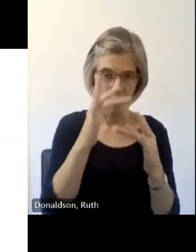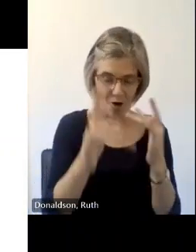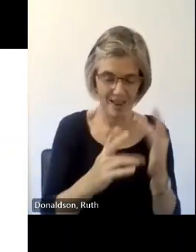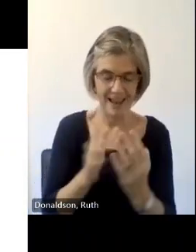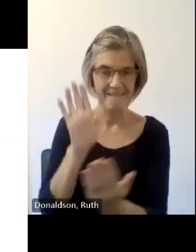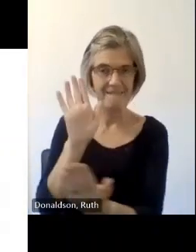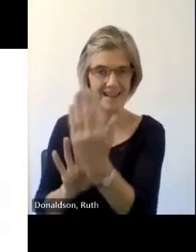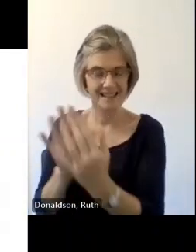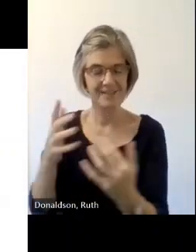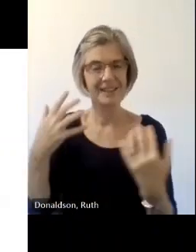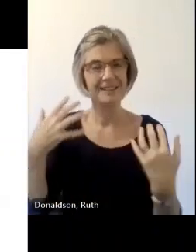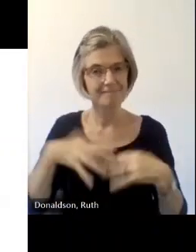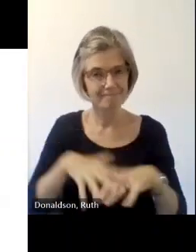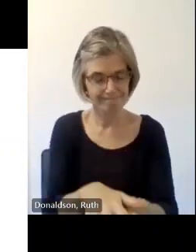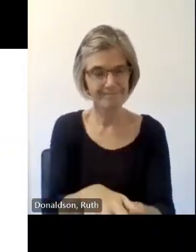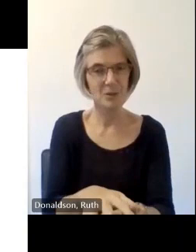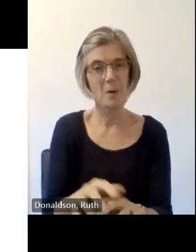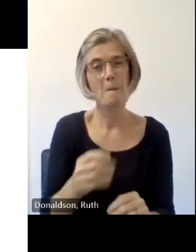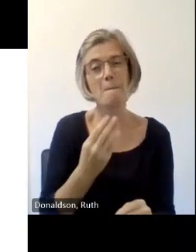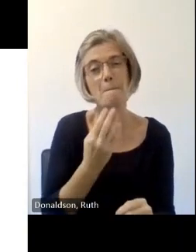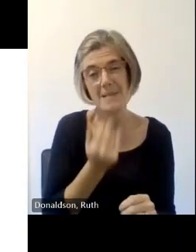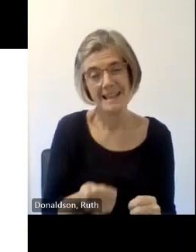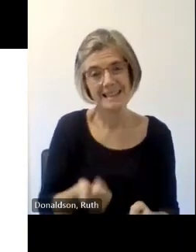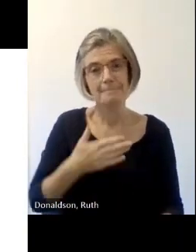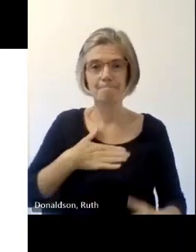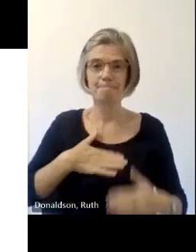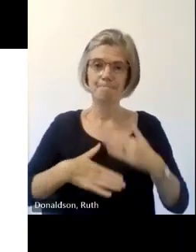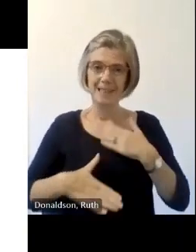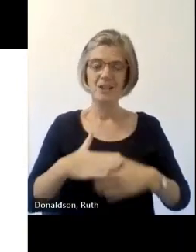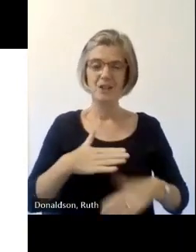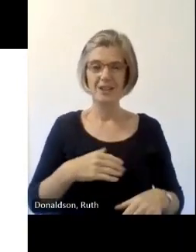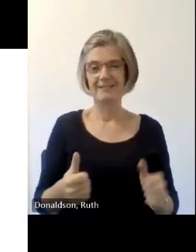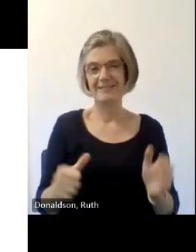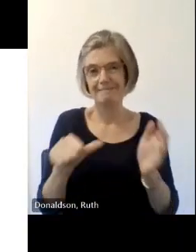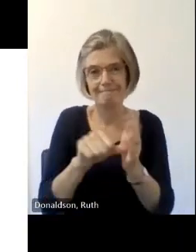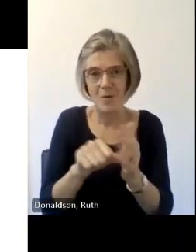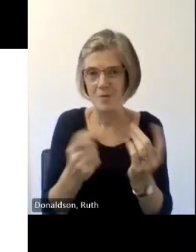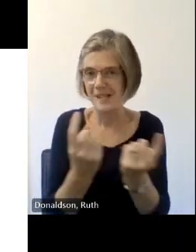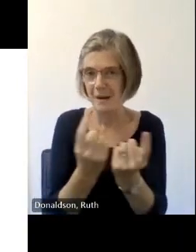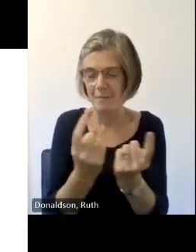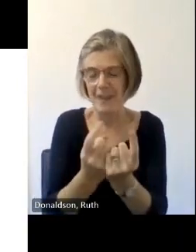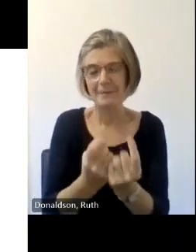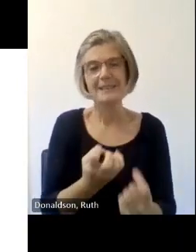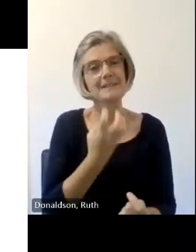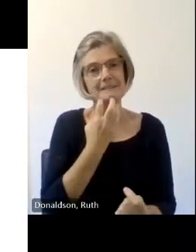a few little techy challenges or anything like that um we are joined and by Santi one of our